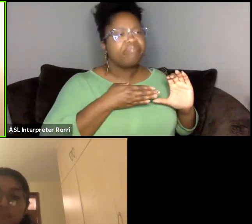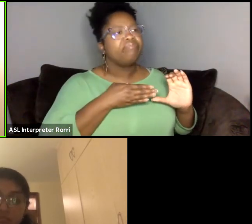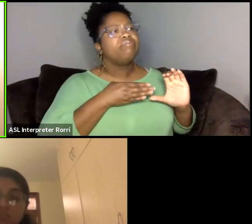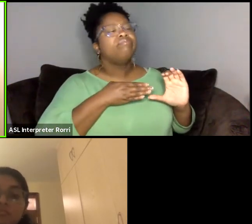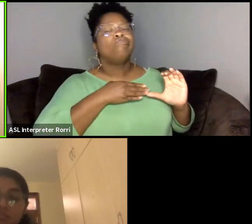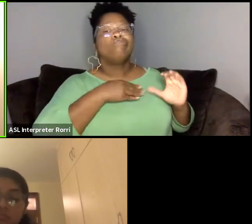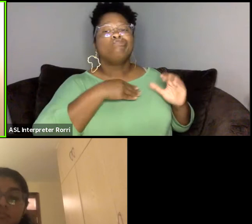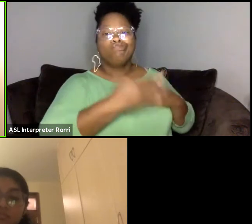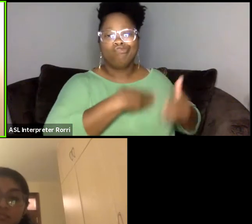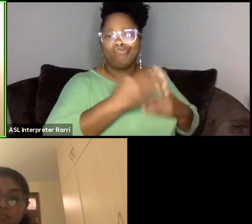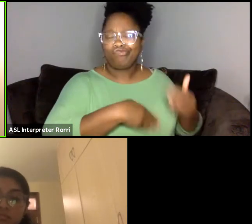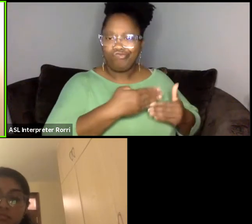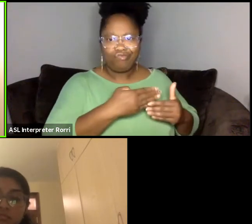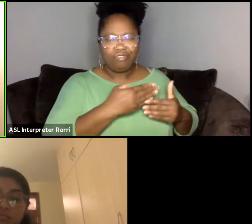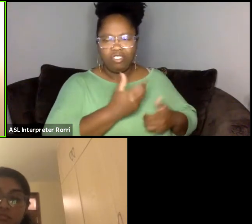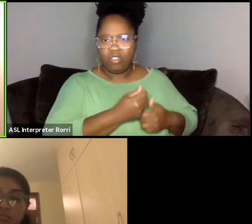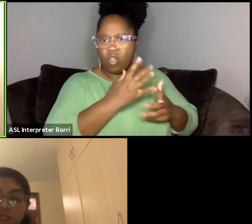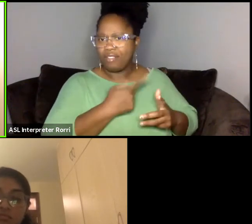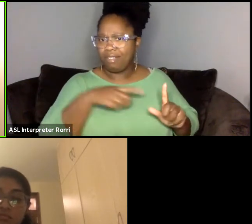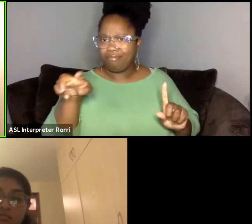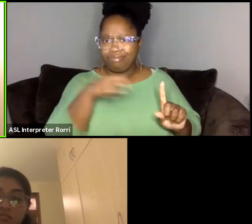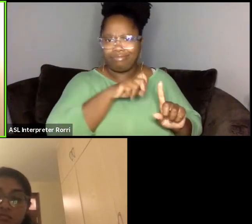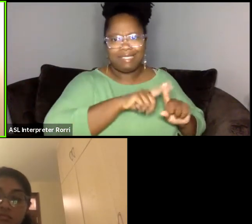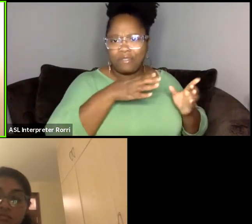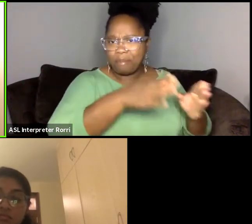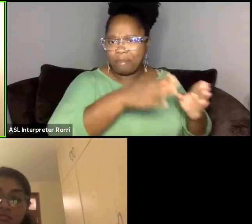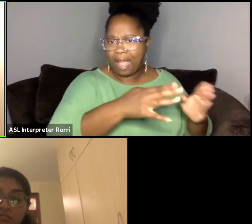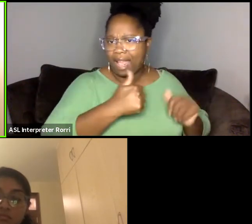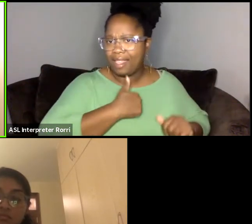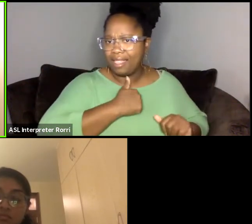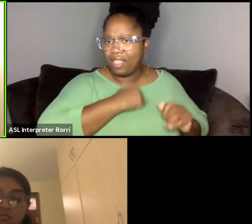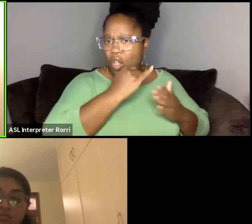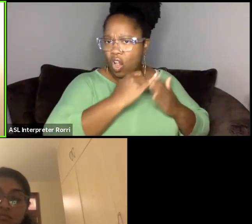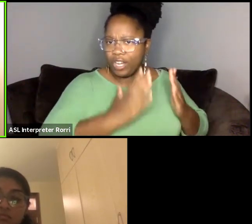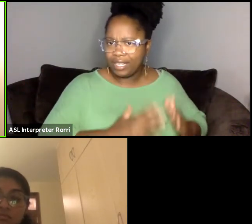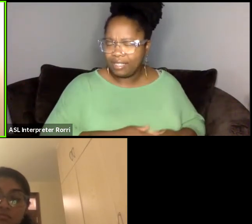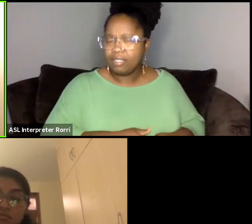because I also began to understand what my commitment was